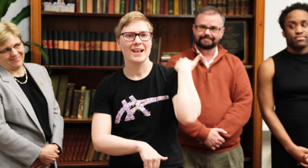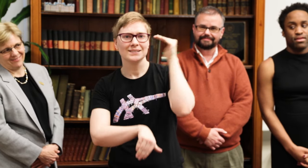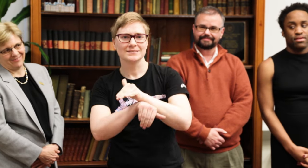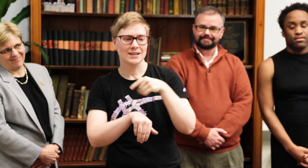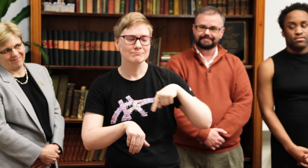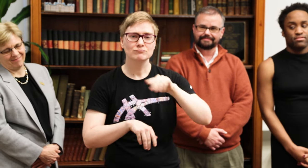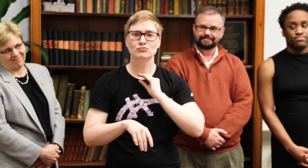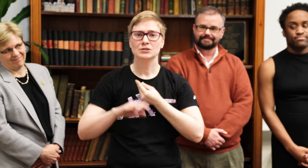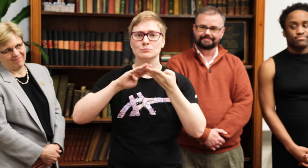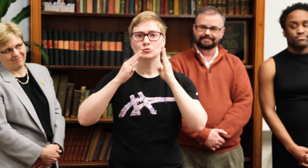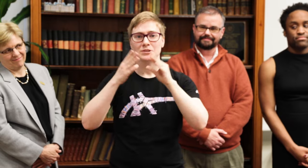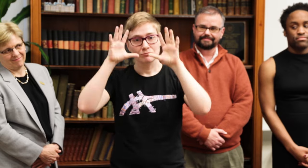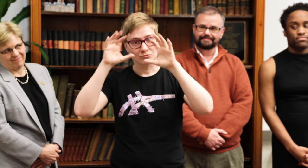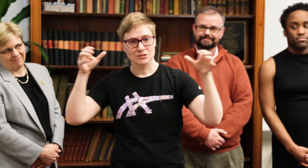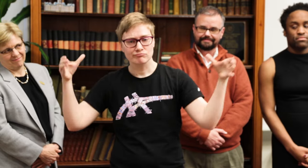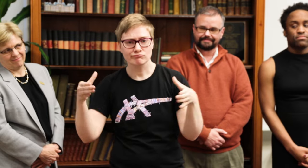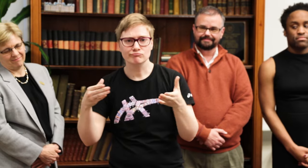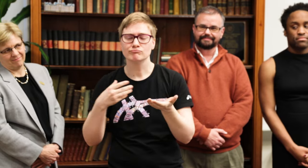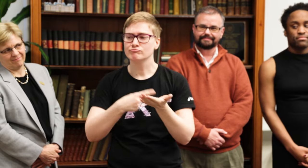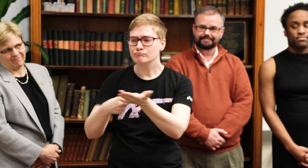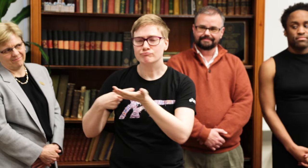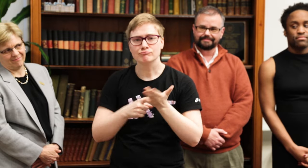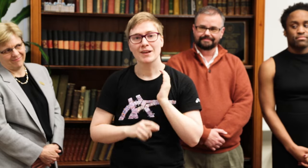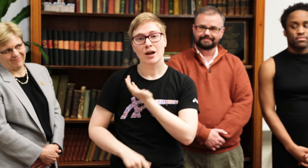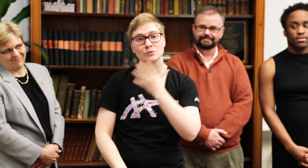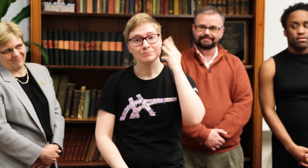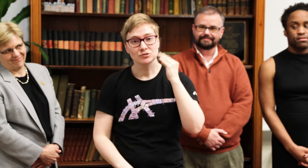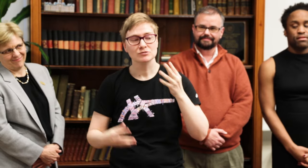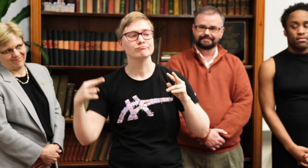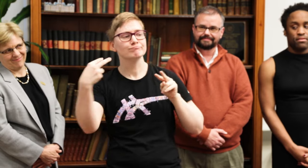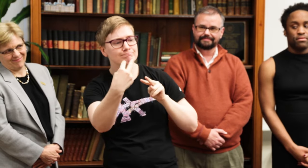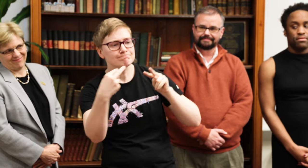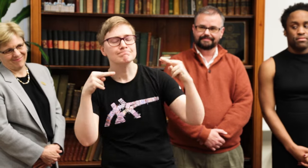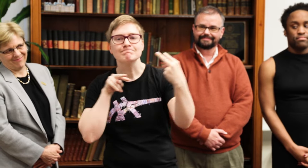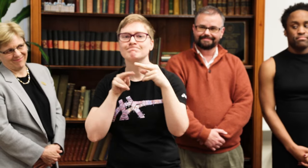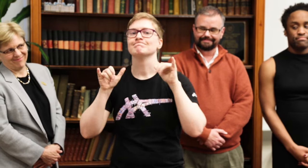Last night, members of the transgender community gathered with President Cordano to discuss and share our experiences.